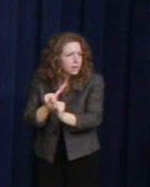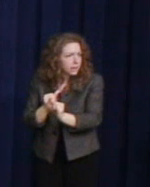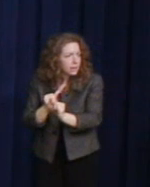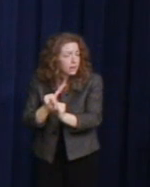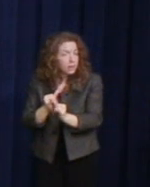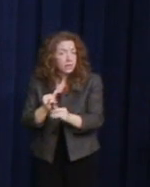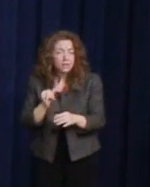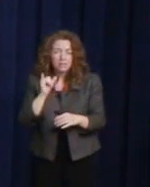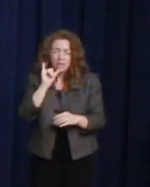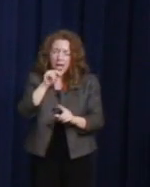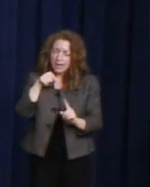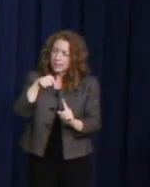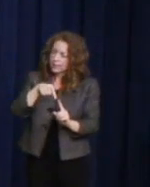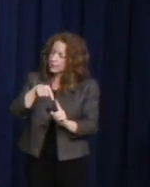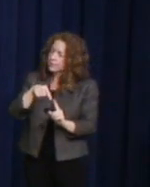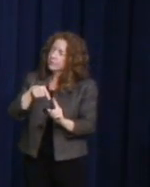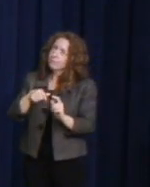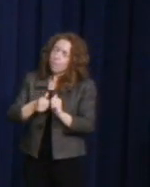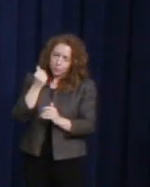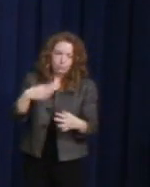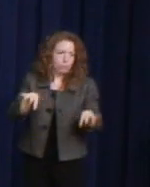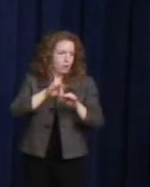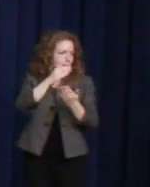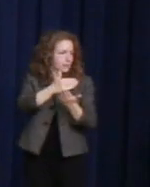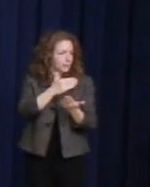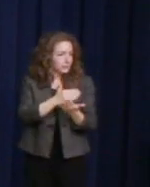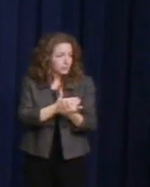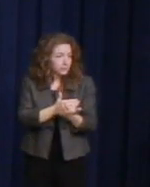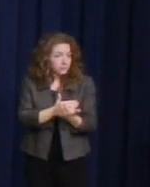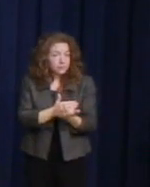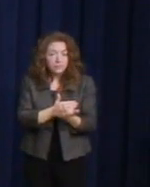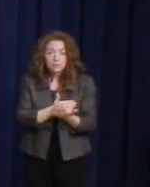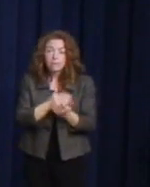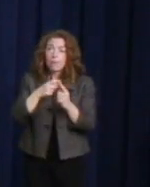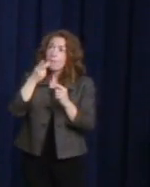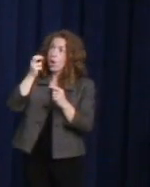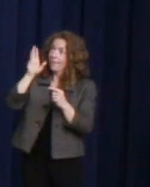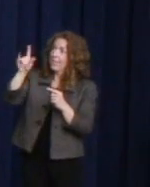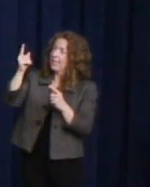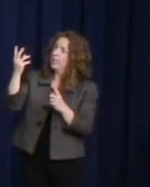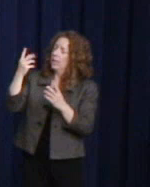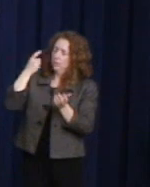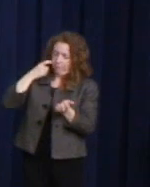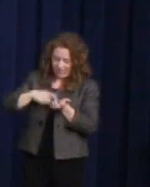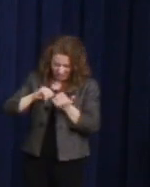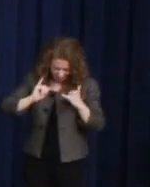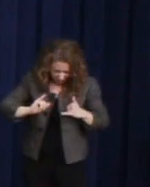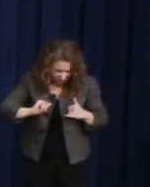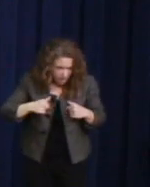Everyone has something that makes them different. And when one group is being held down,